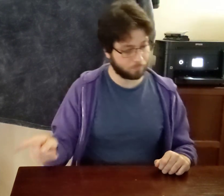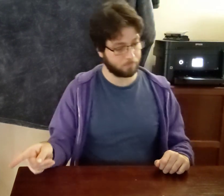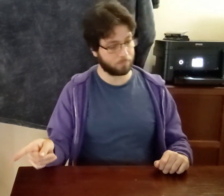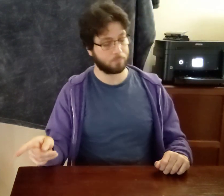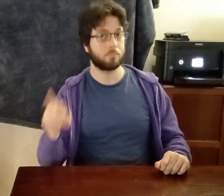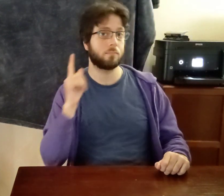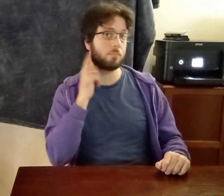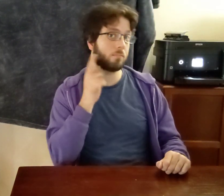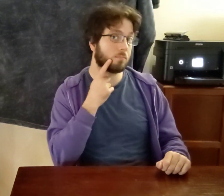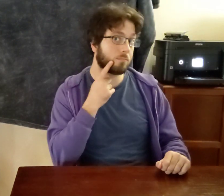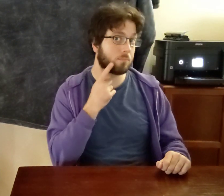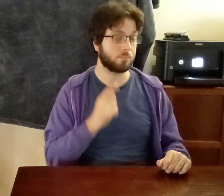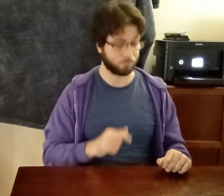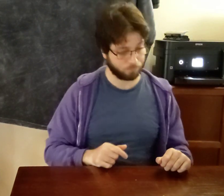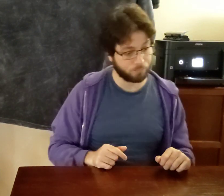IX-he DEAF